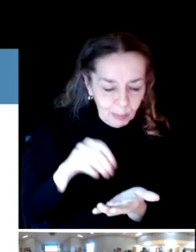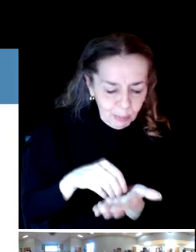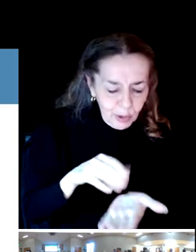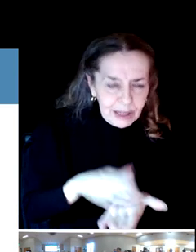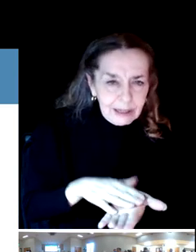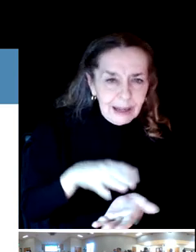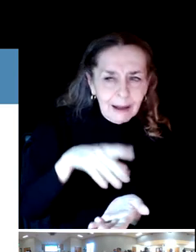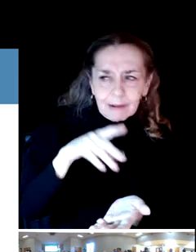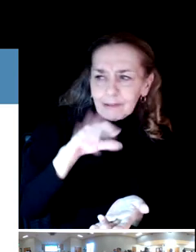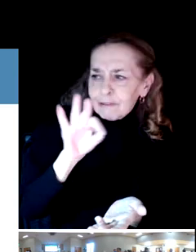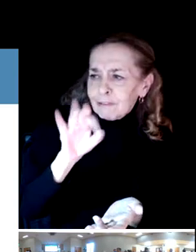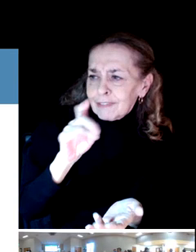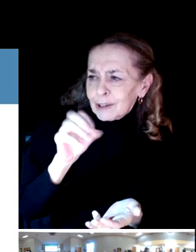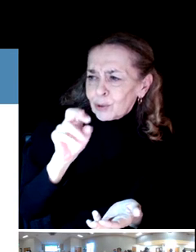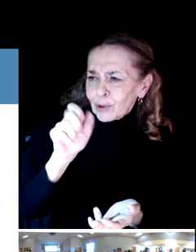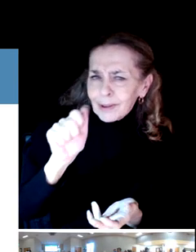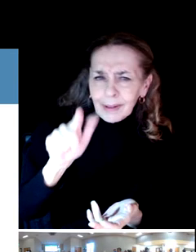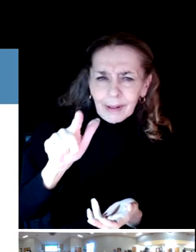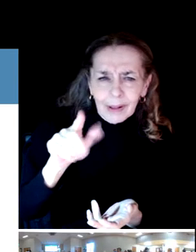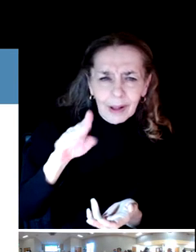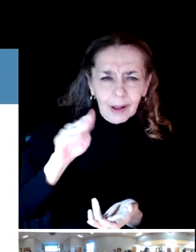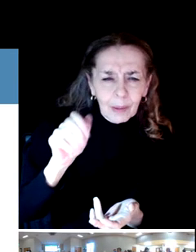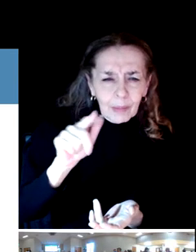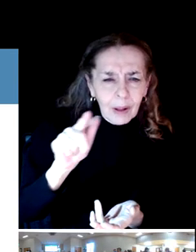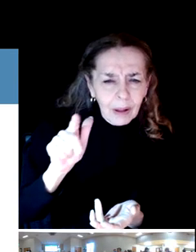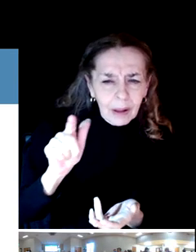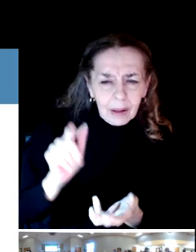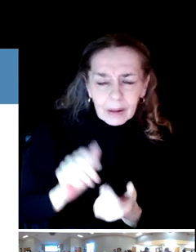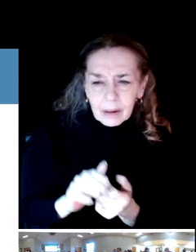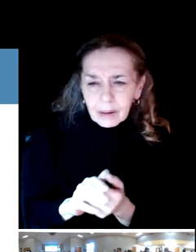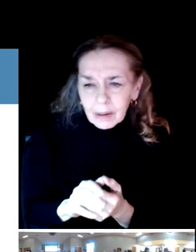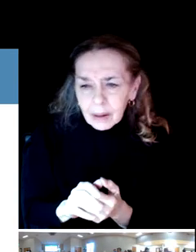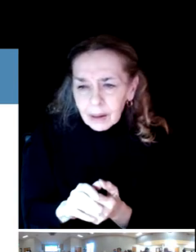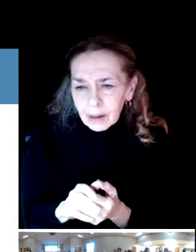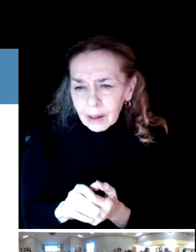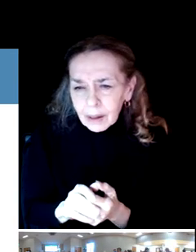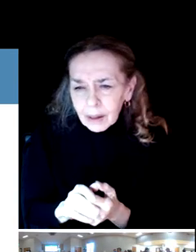really popular here in the United States. We turned out to be correct.